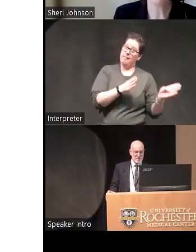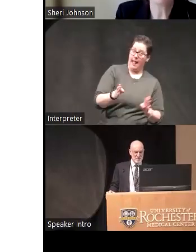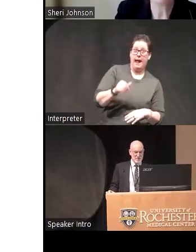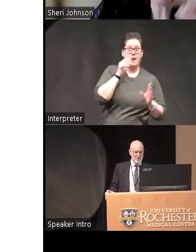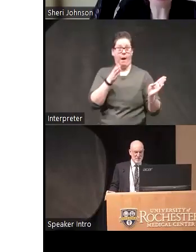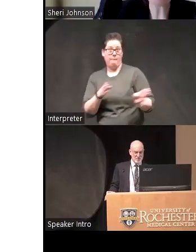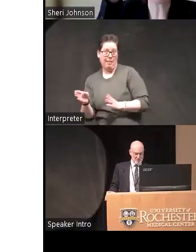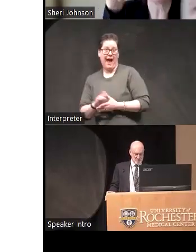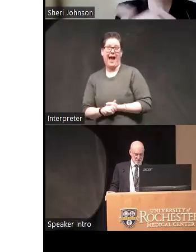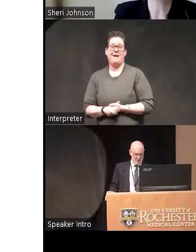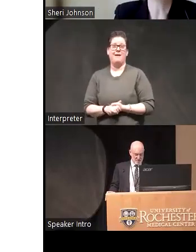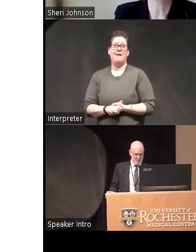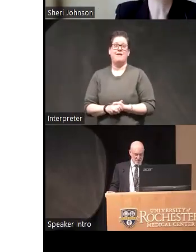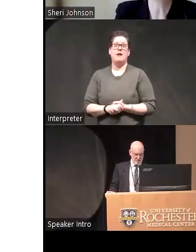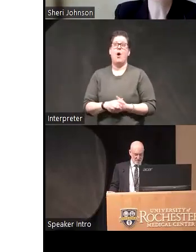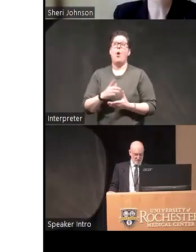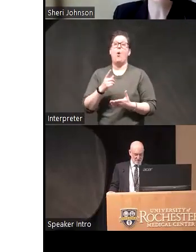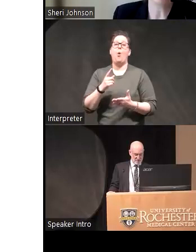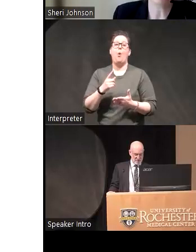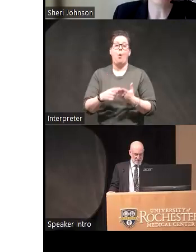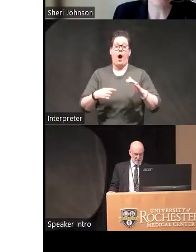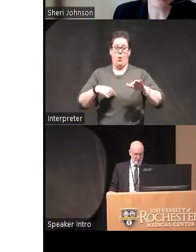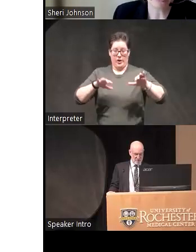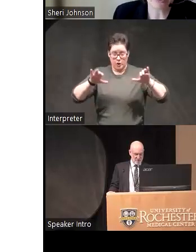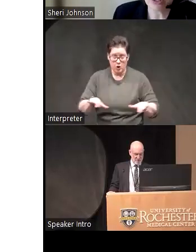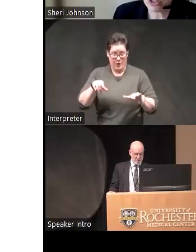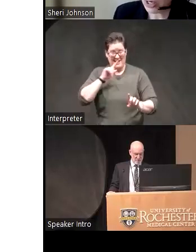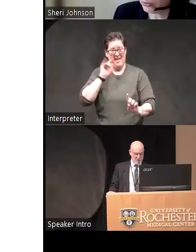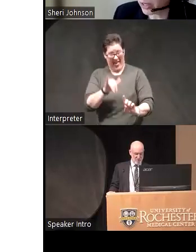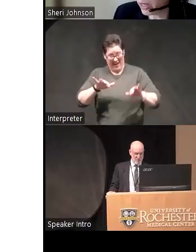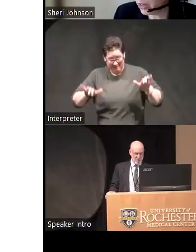are the acts impulsive and I think what you know did a really good job with that